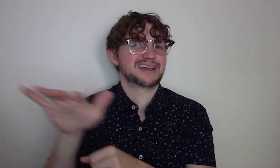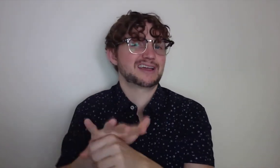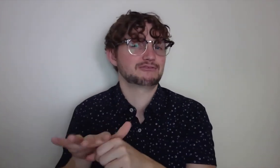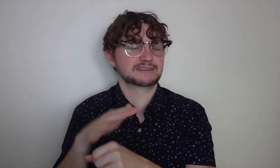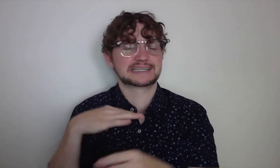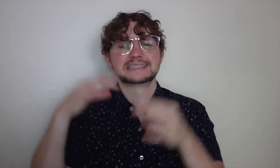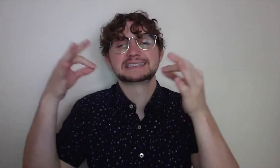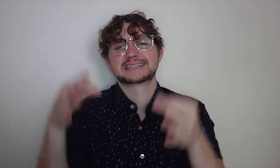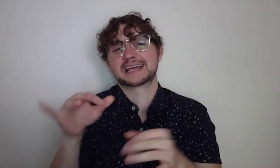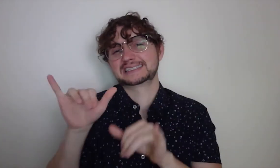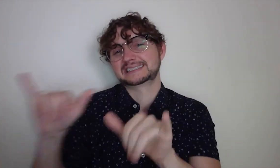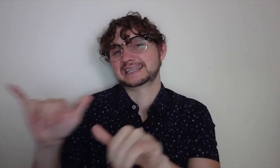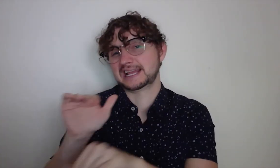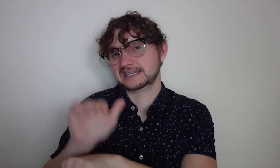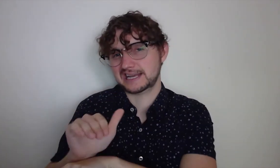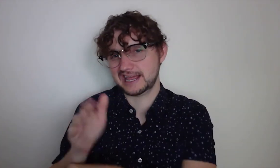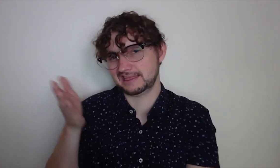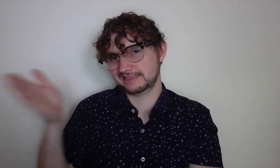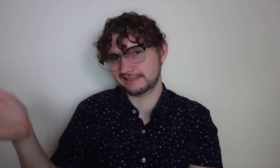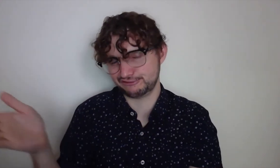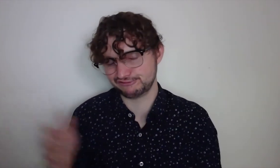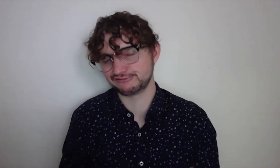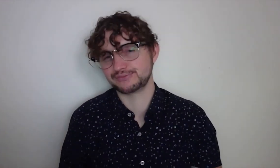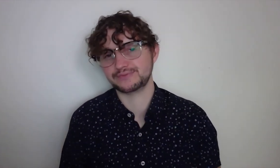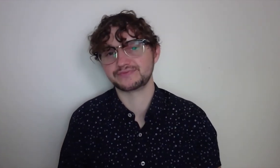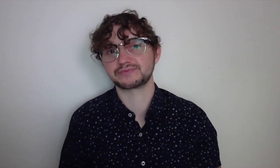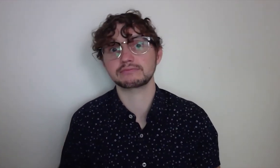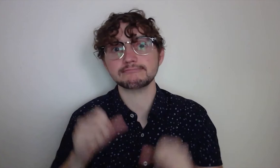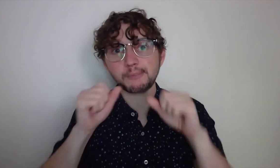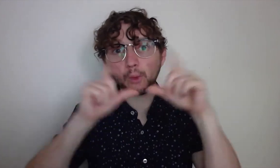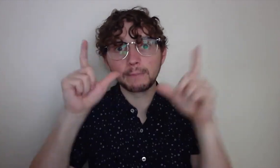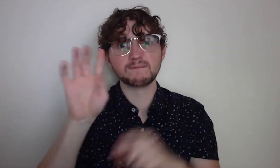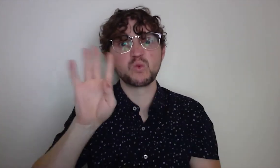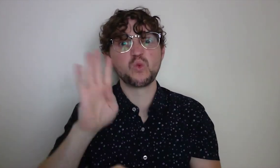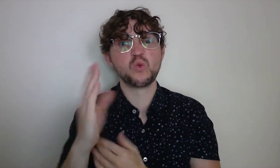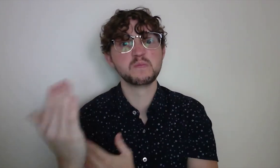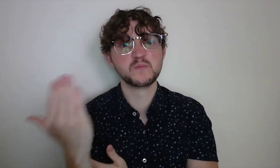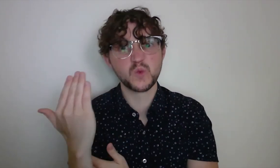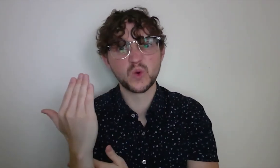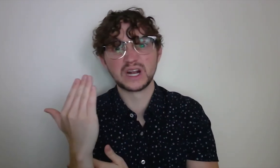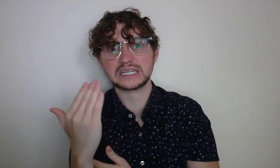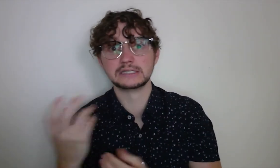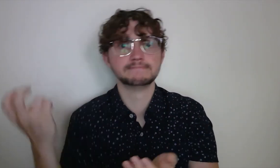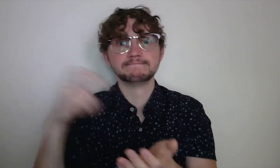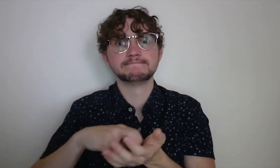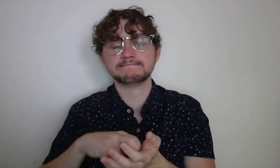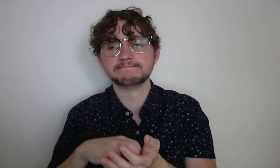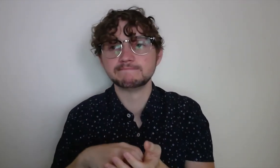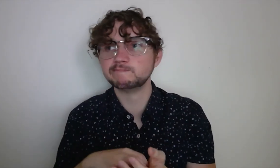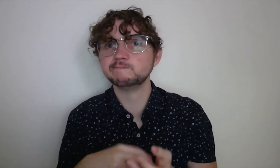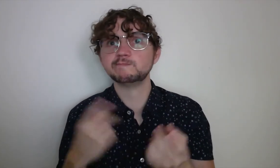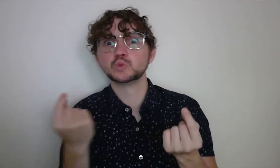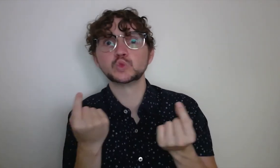Fortunately, I had a friend who lived in the area, so I decided to stay the night there, I woke up the next day at four in the